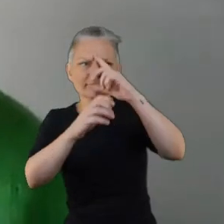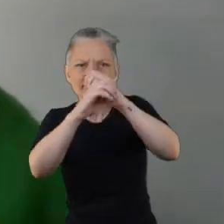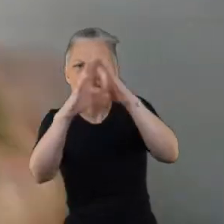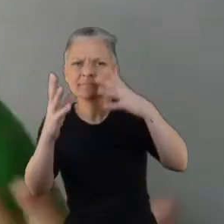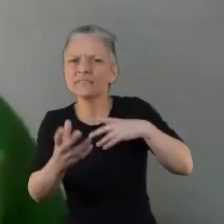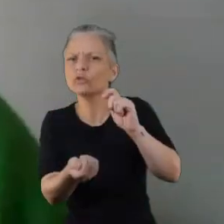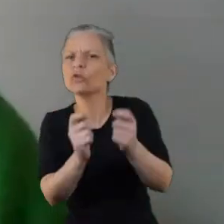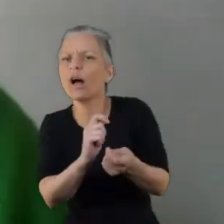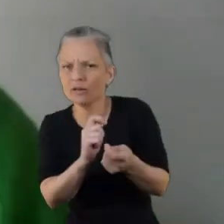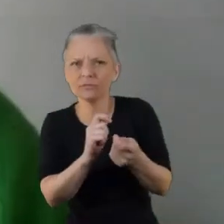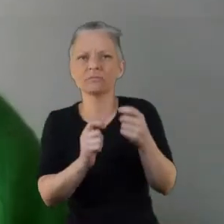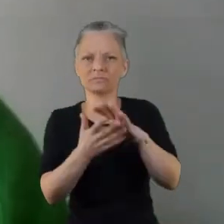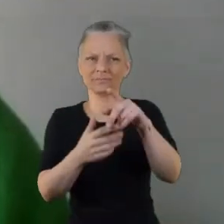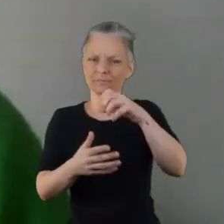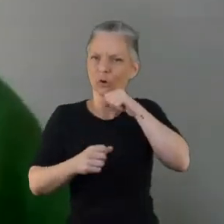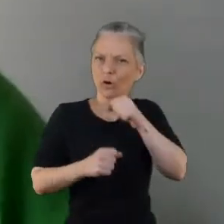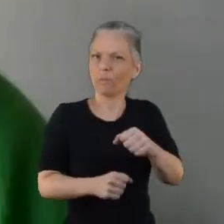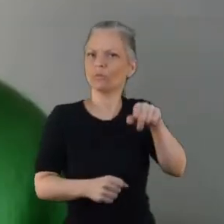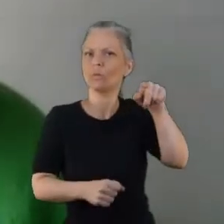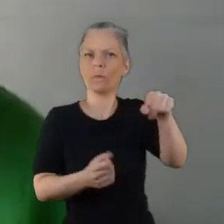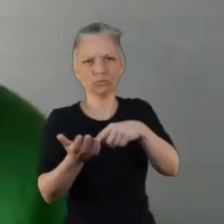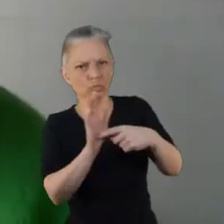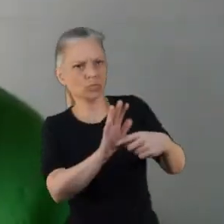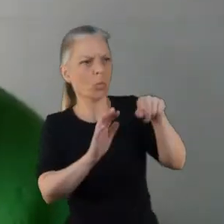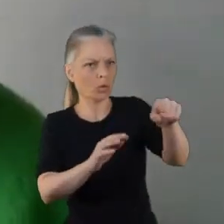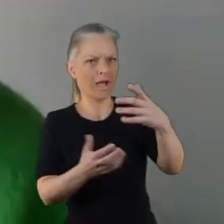change, you then have a commitment back to them to show how you're using that information.